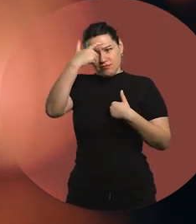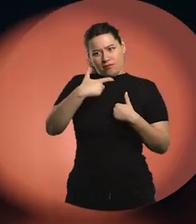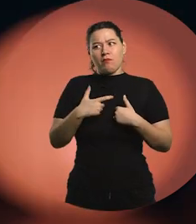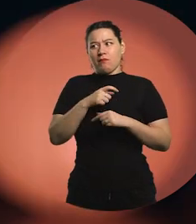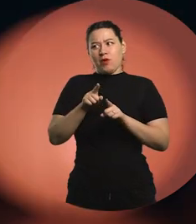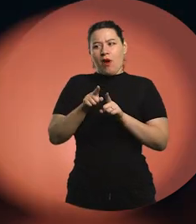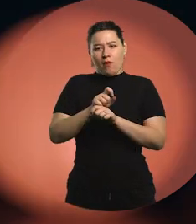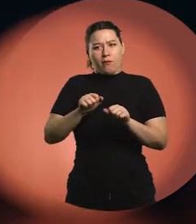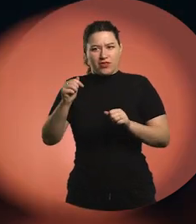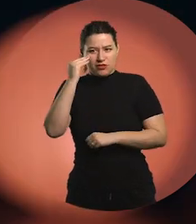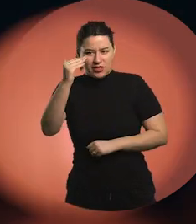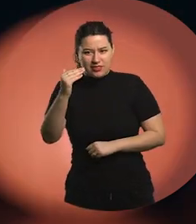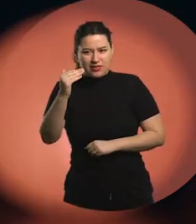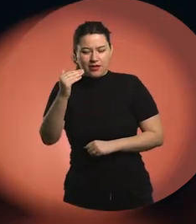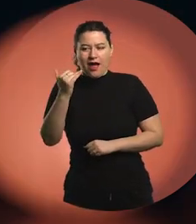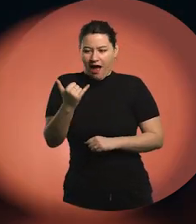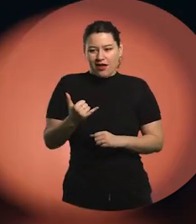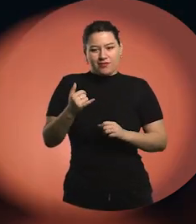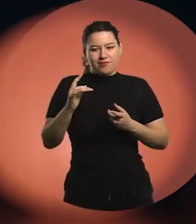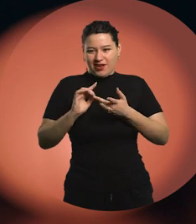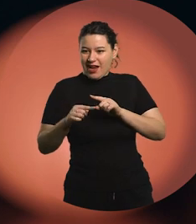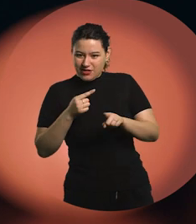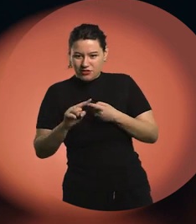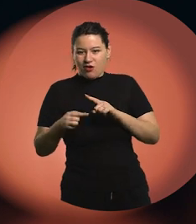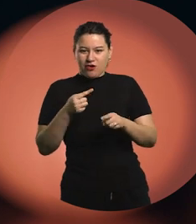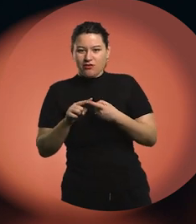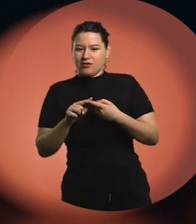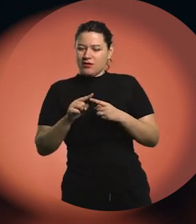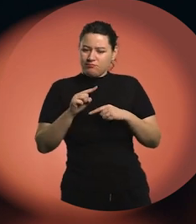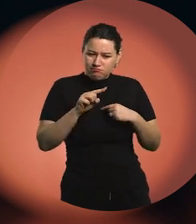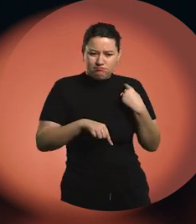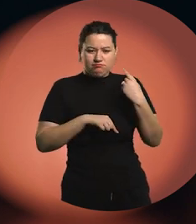One thing led to another and another, to this day.